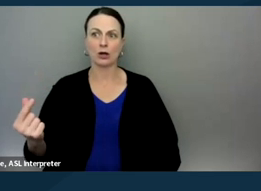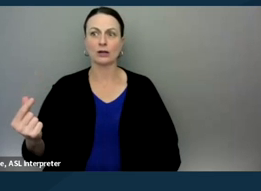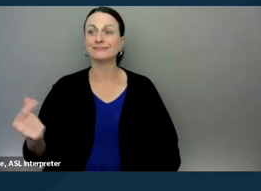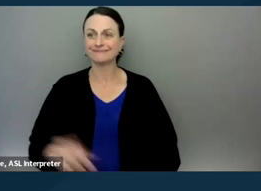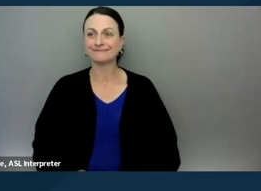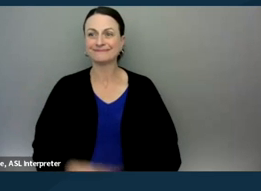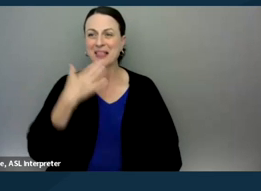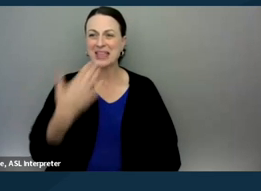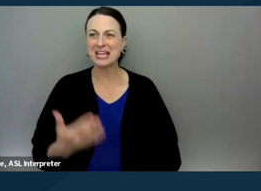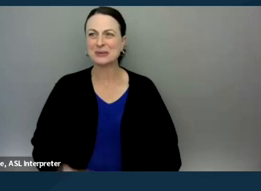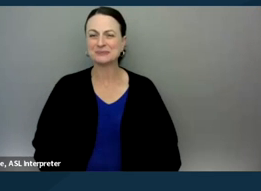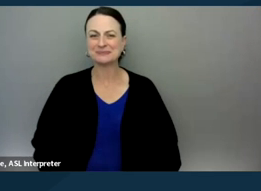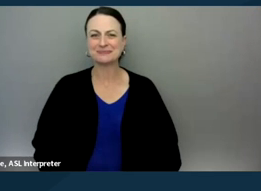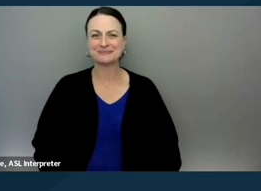Thank you so much for attending this training.